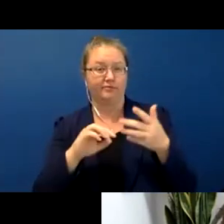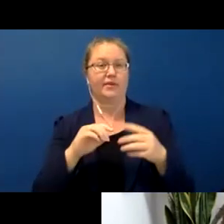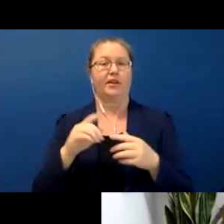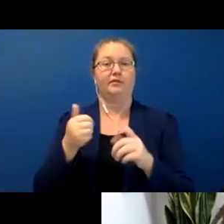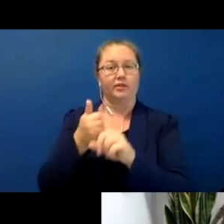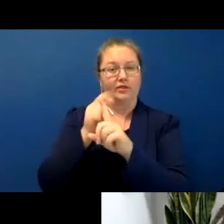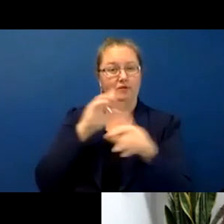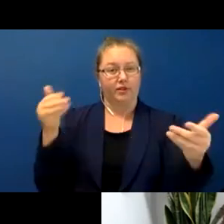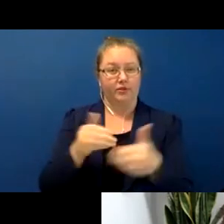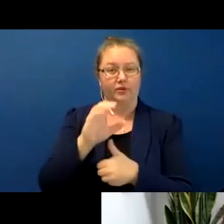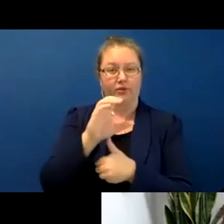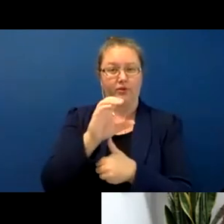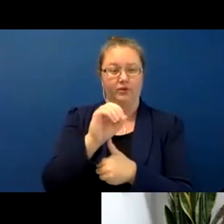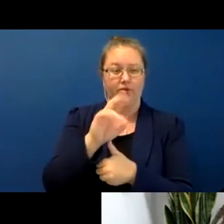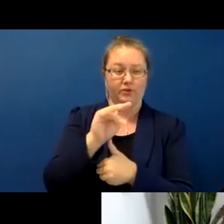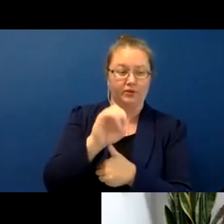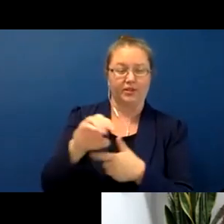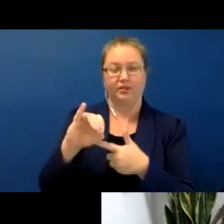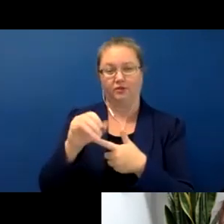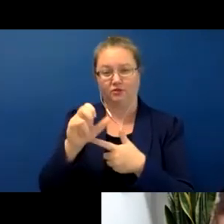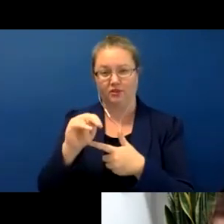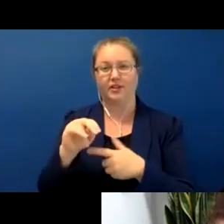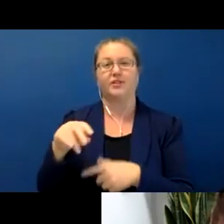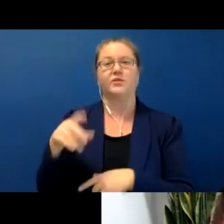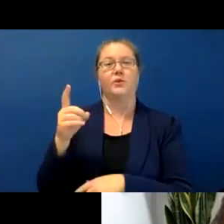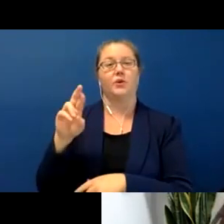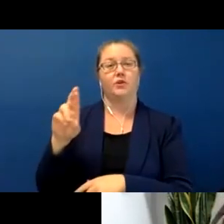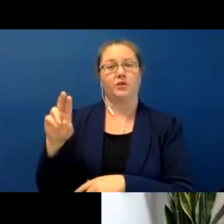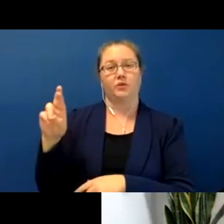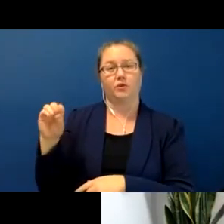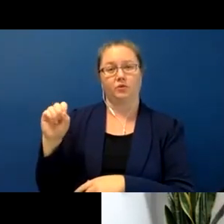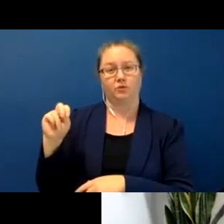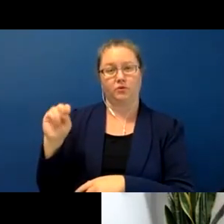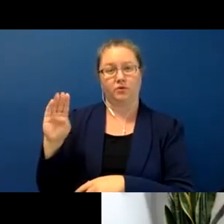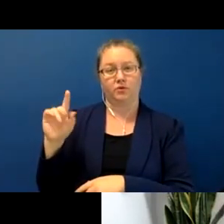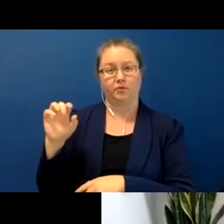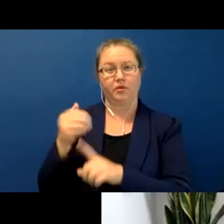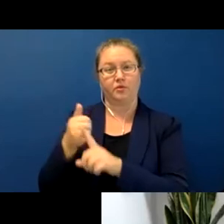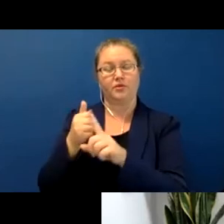pulling up her bio now. Dr Rosenblum is a language sustainability and transnationalism